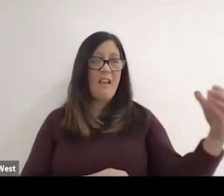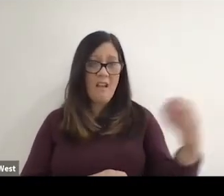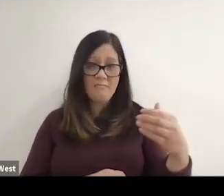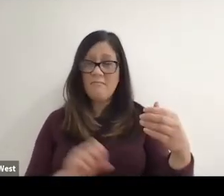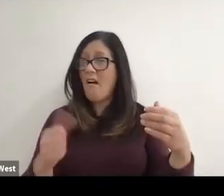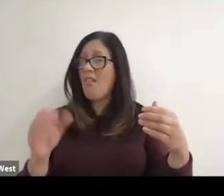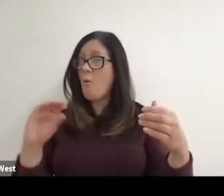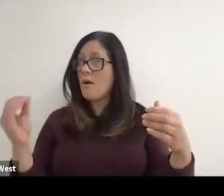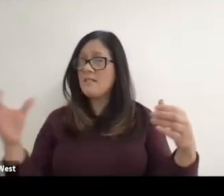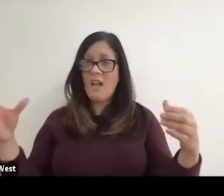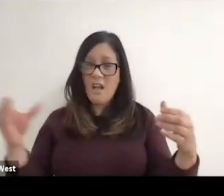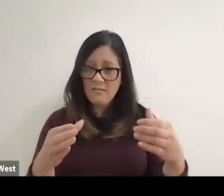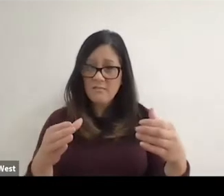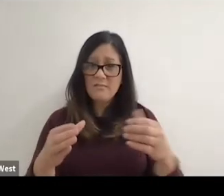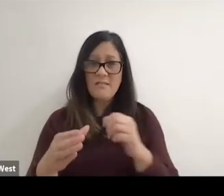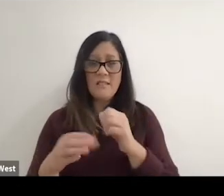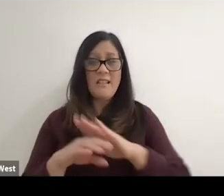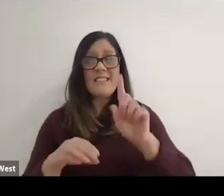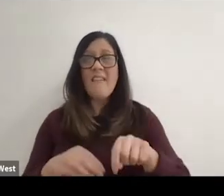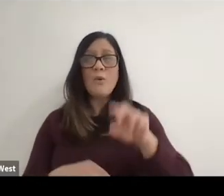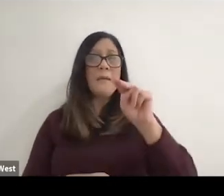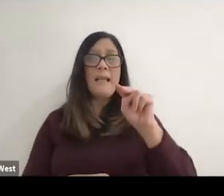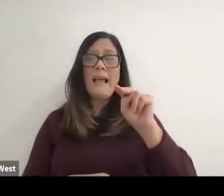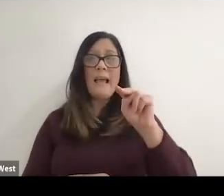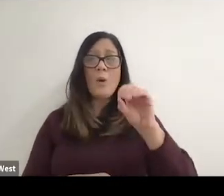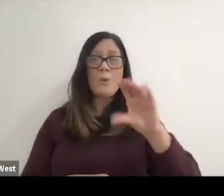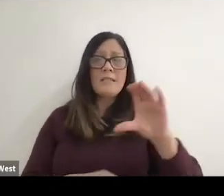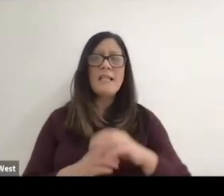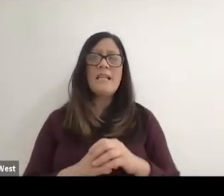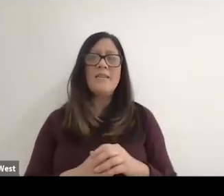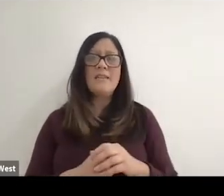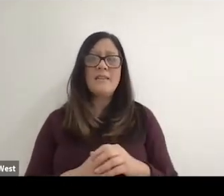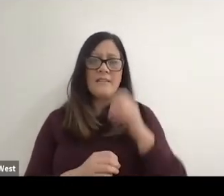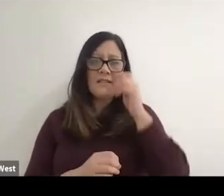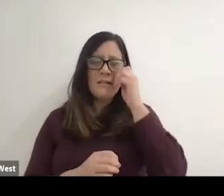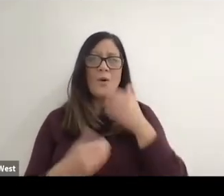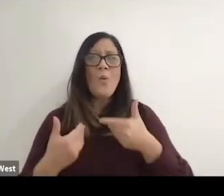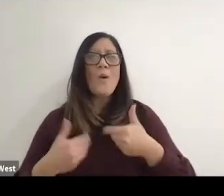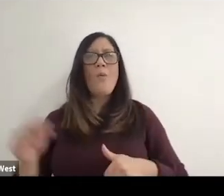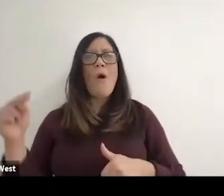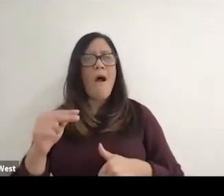not necessarily an animal. See doesn't go from being reasonably important to the bottom of the pile,